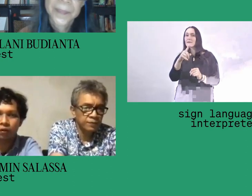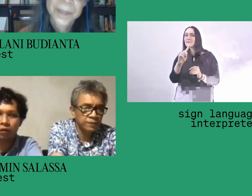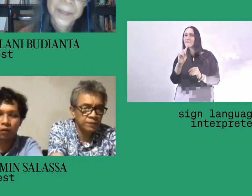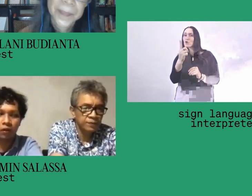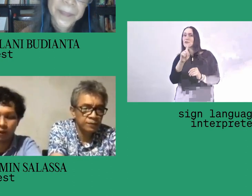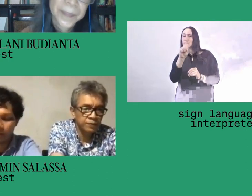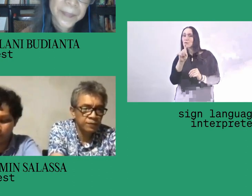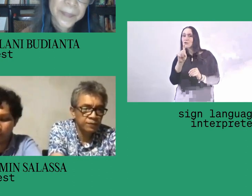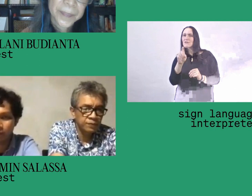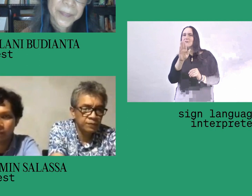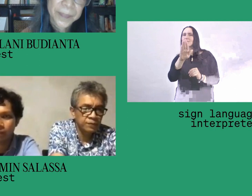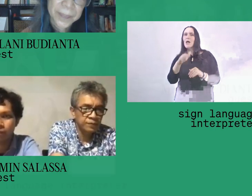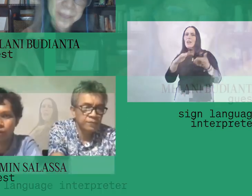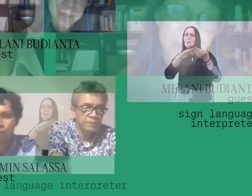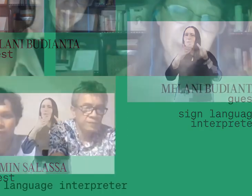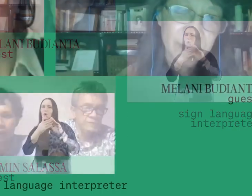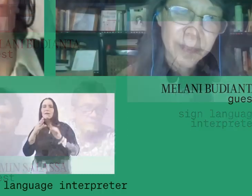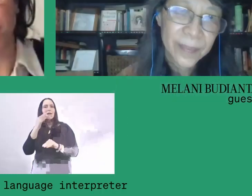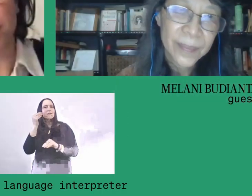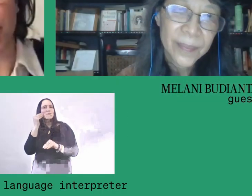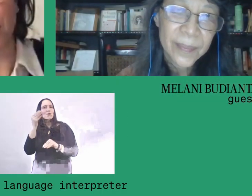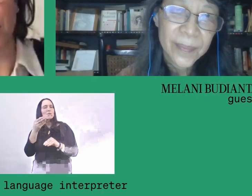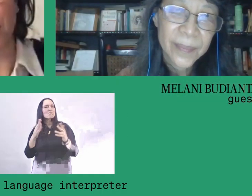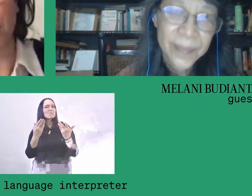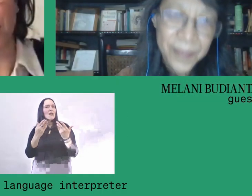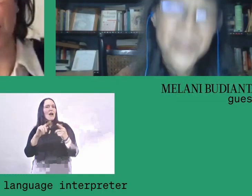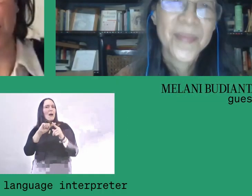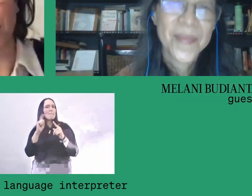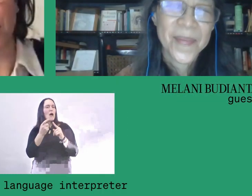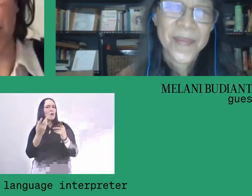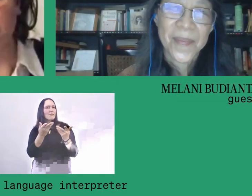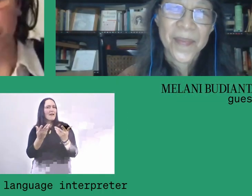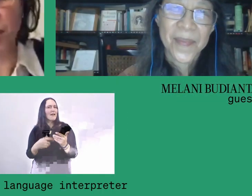to share with us through your lumbung experience about values,